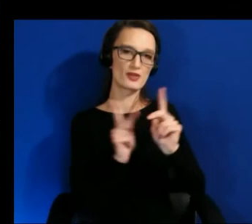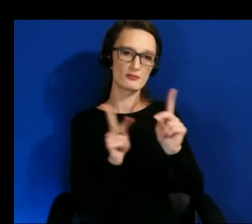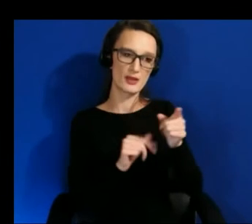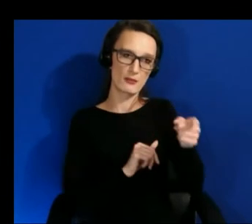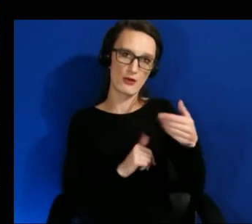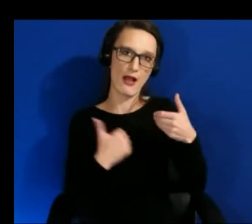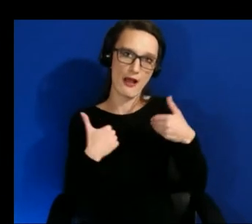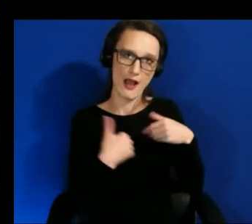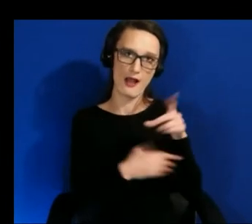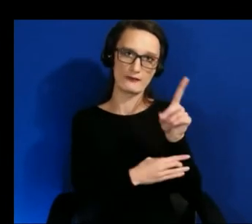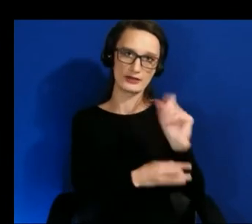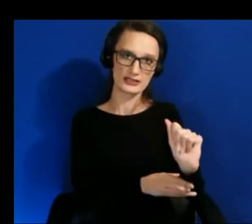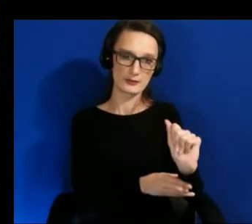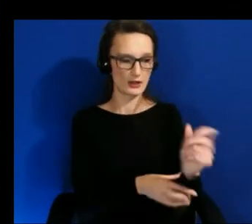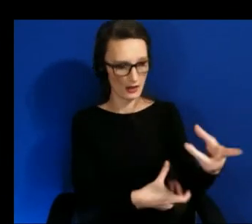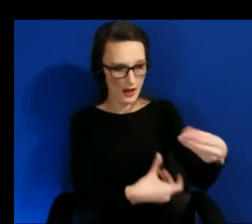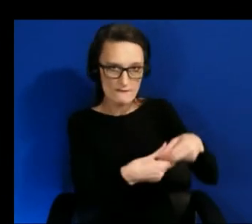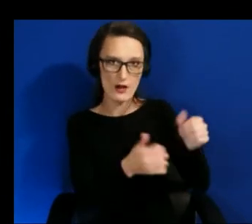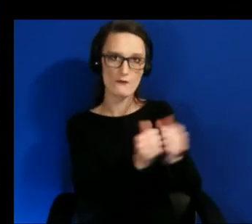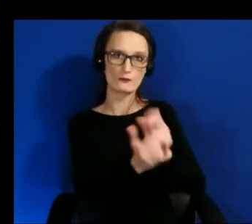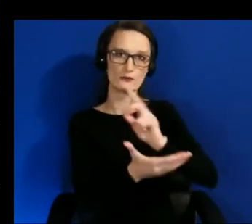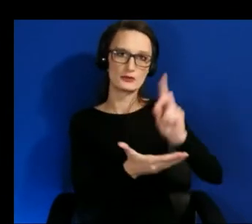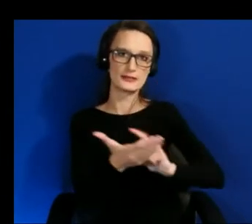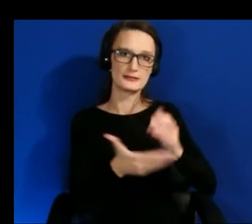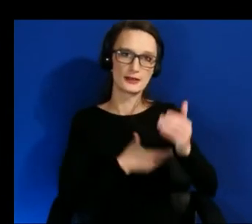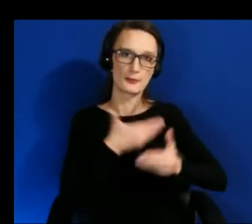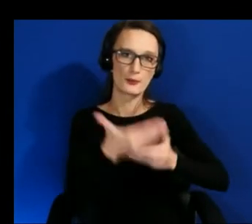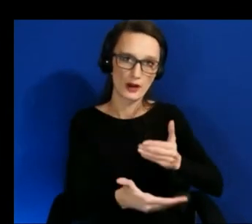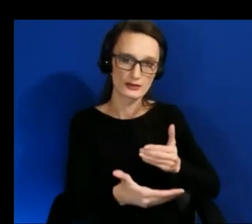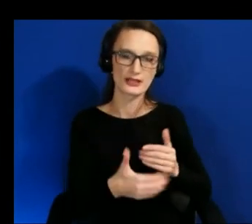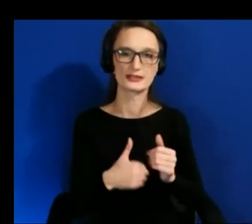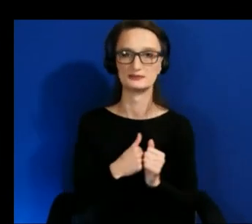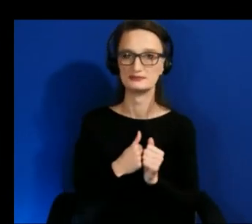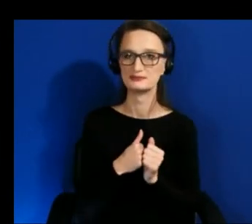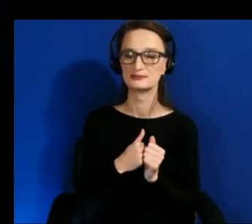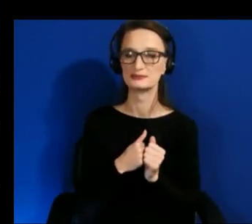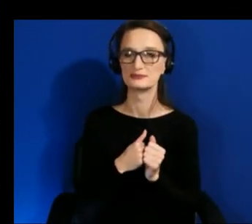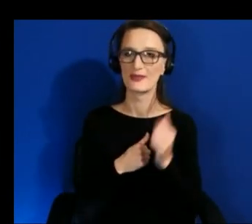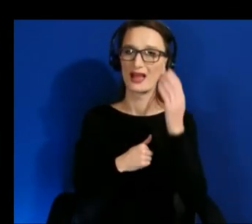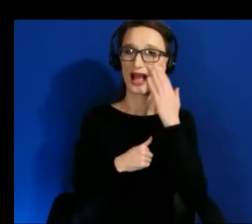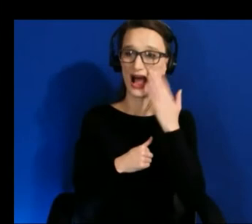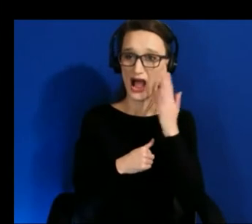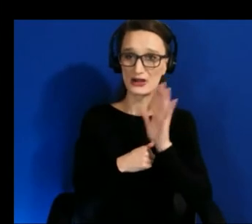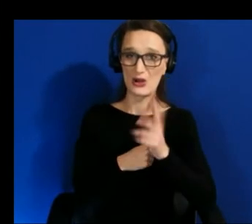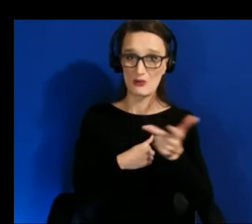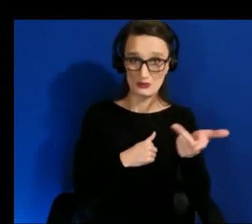itself and i know the work that all three of you do and i know that that's a priority for all of